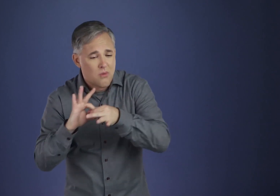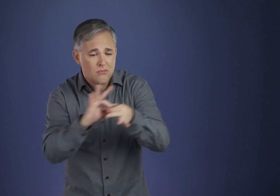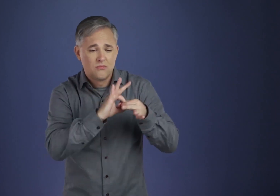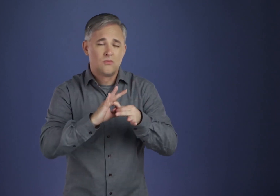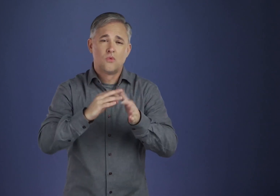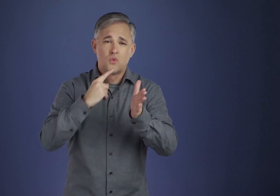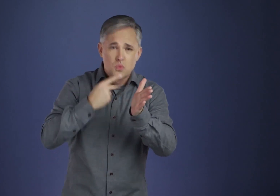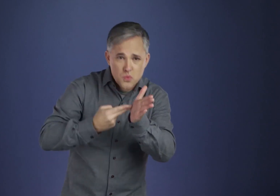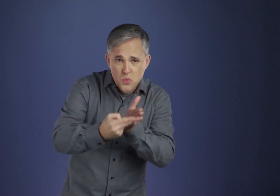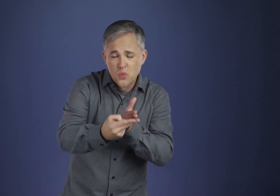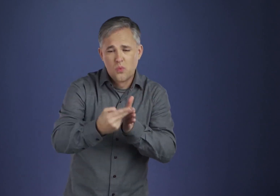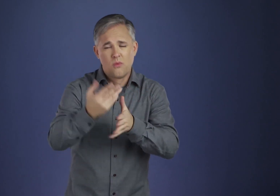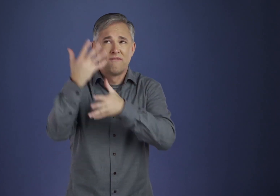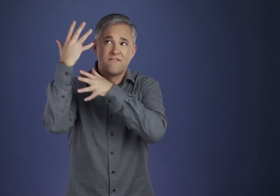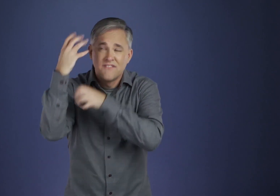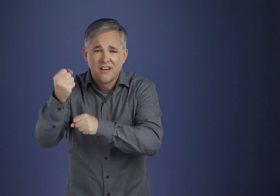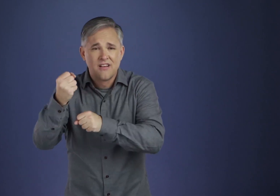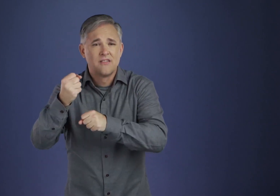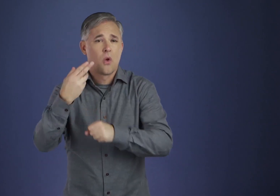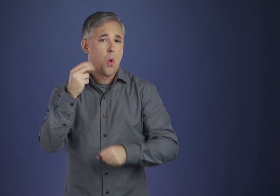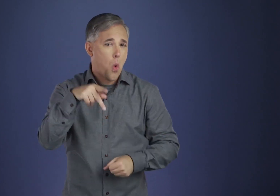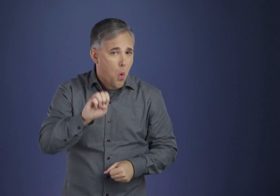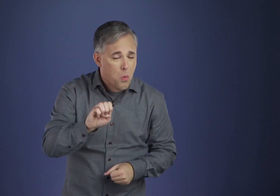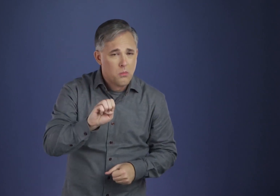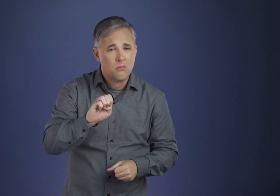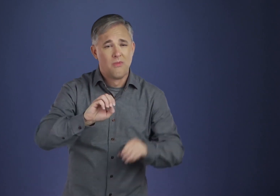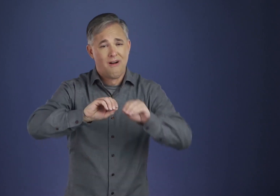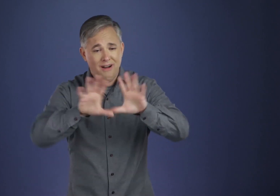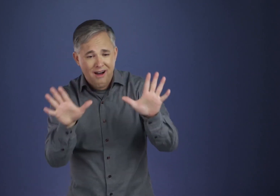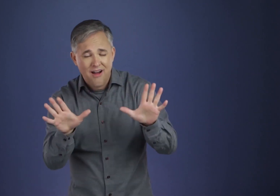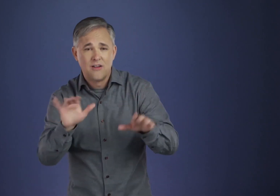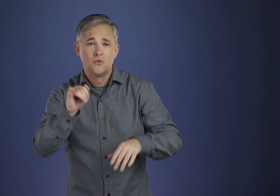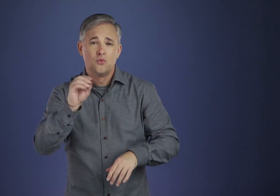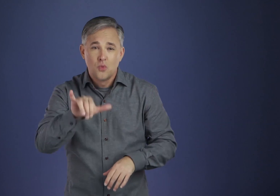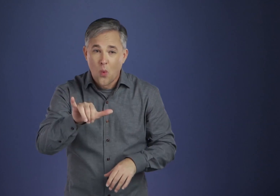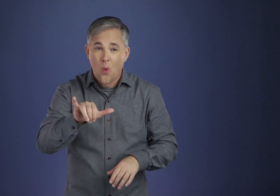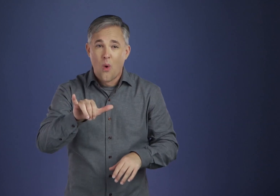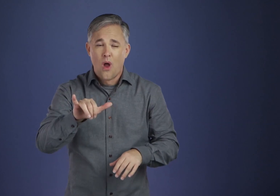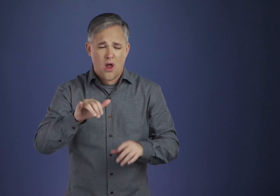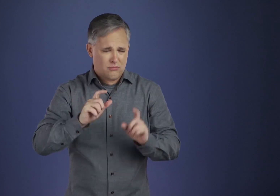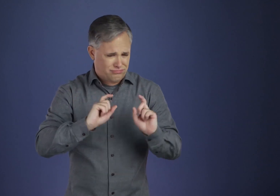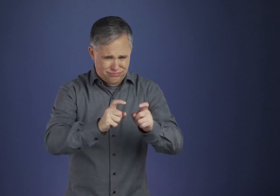hope, light, and joy to every human being he could.